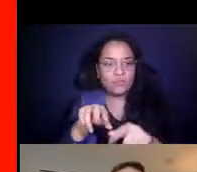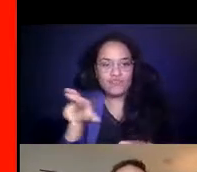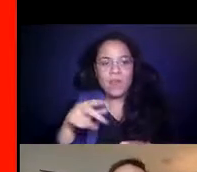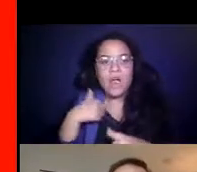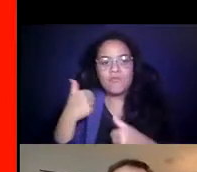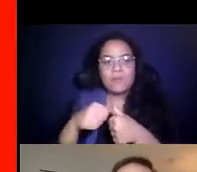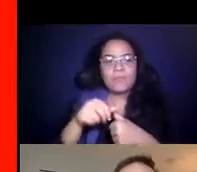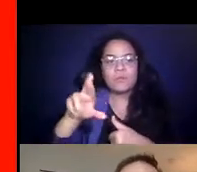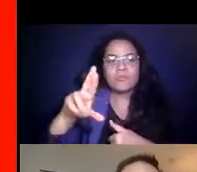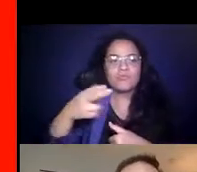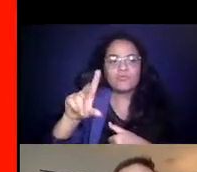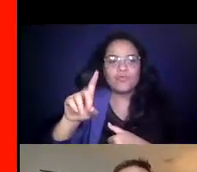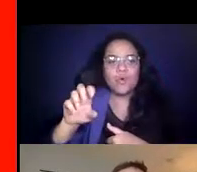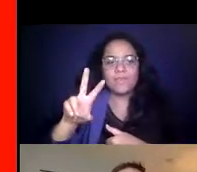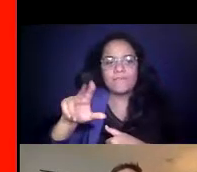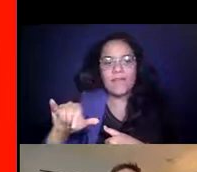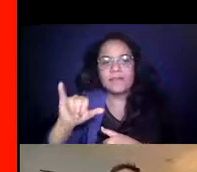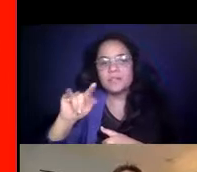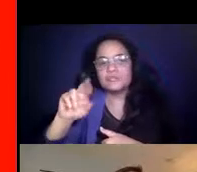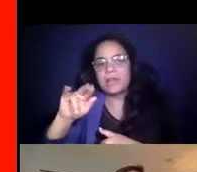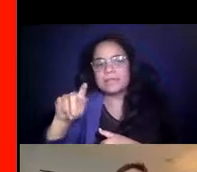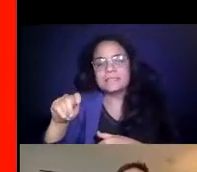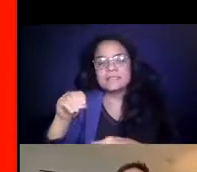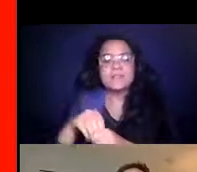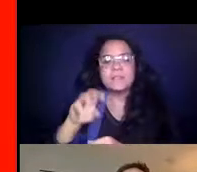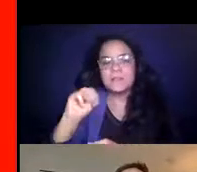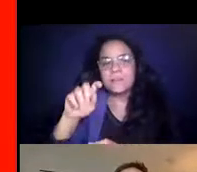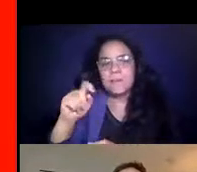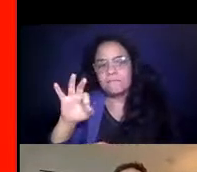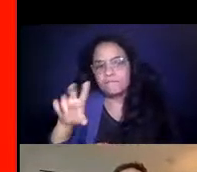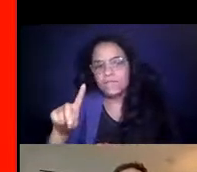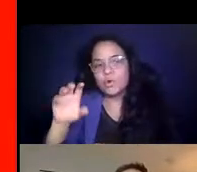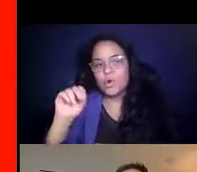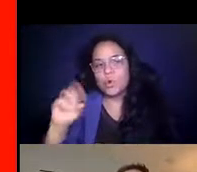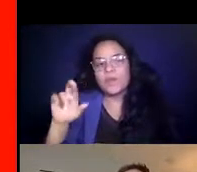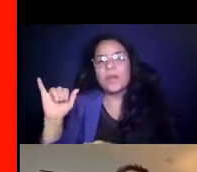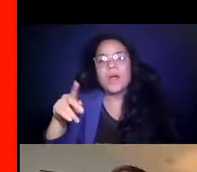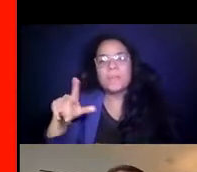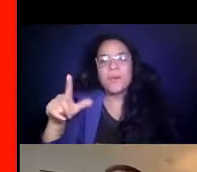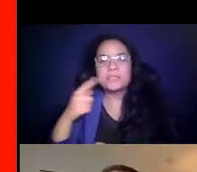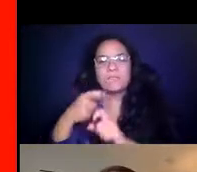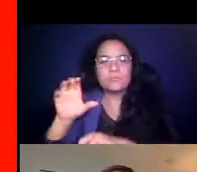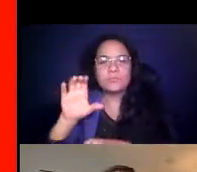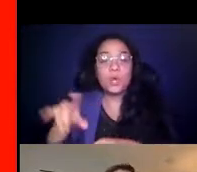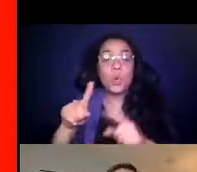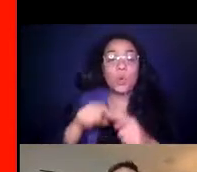14:22:42 Valley Transit in Medford, Oregon. 14:22:42 Similar to Chicago. 14:22:45 When you're ready, we're ready.